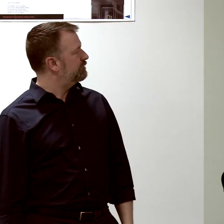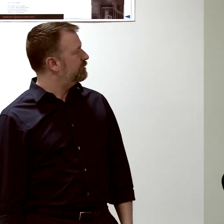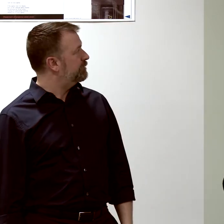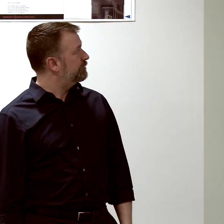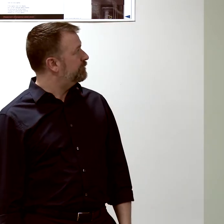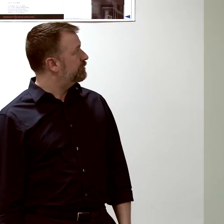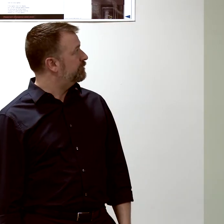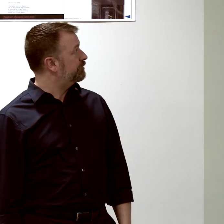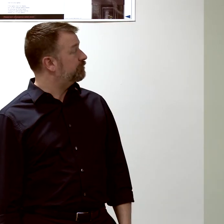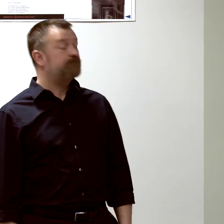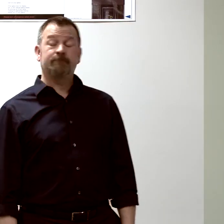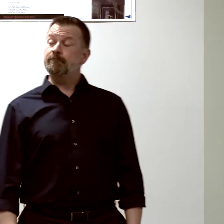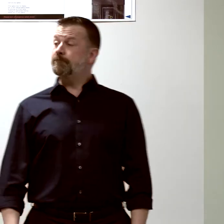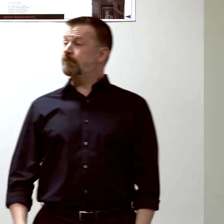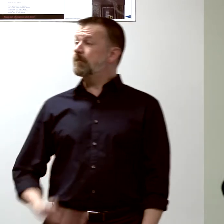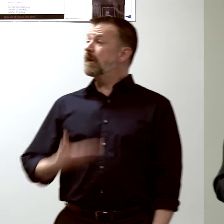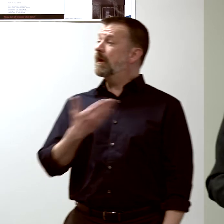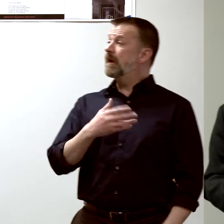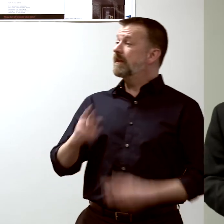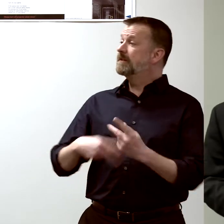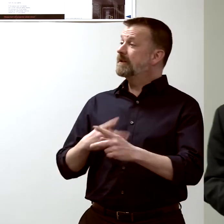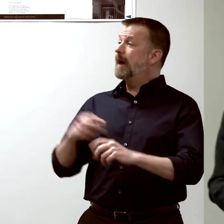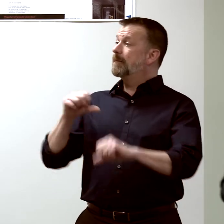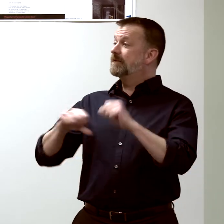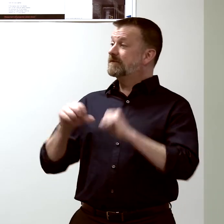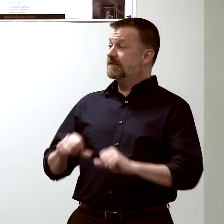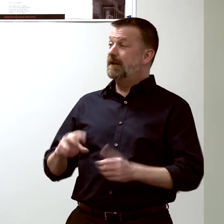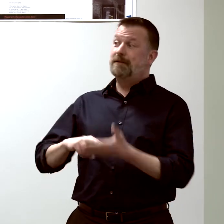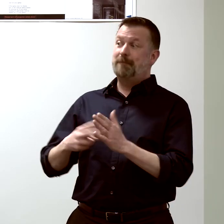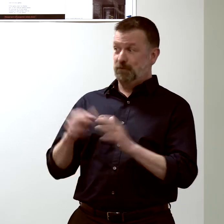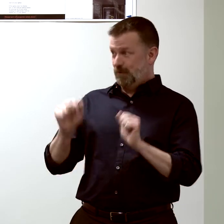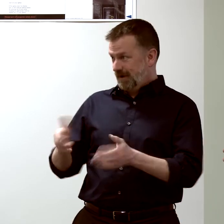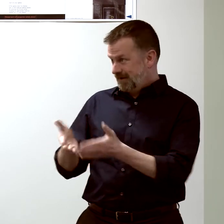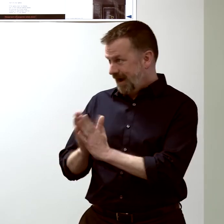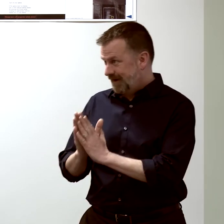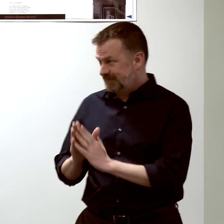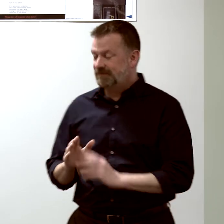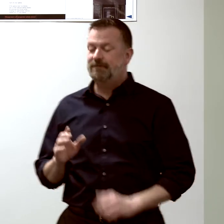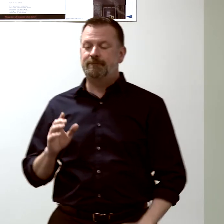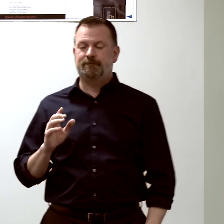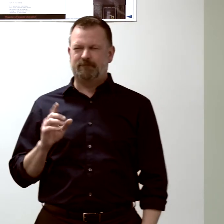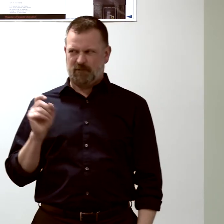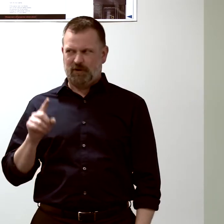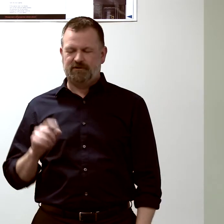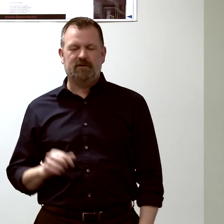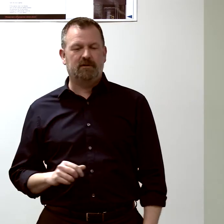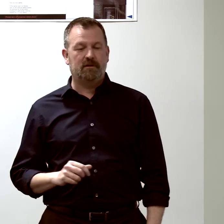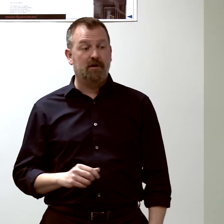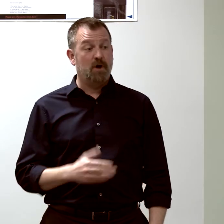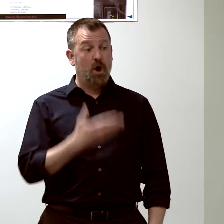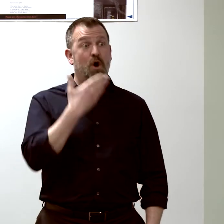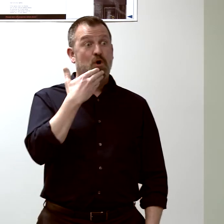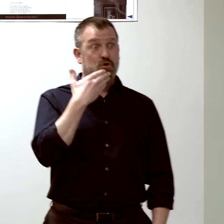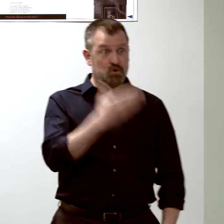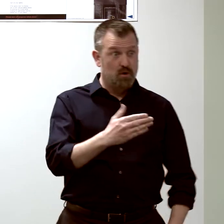This kind of science allow us to ask, "Can we accelerate the good immune response"...